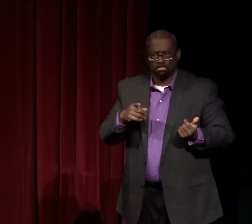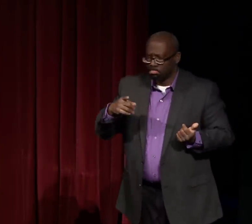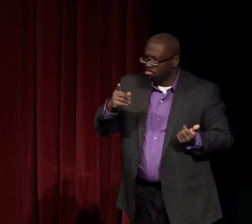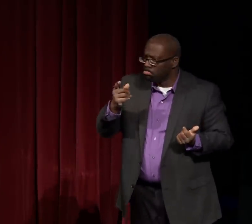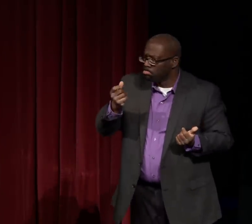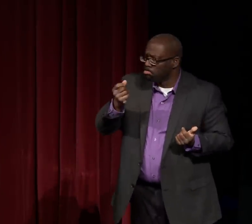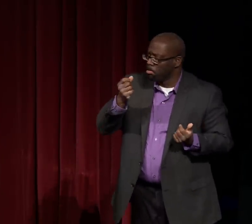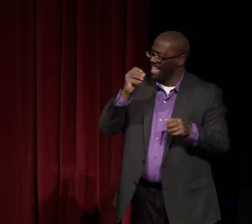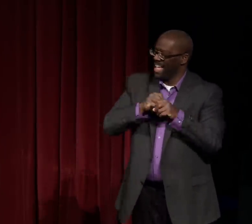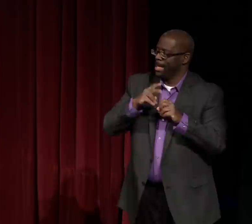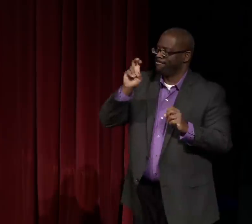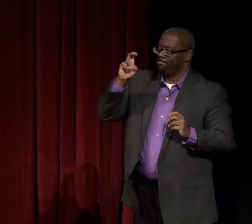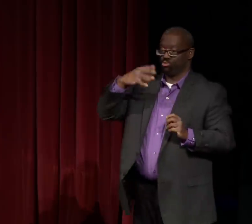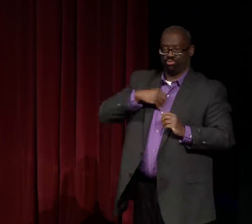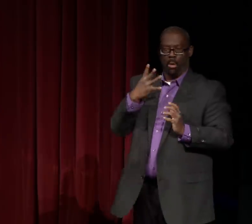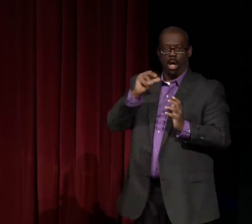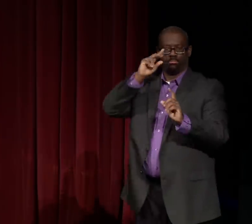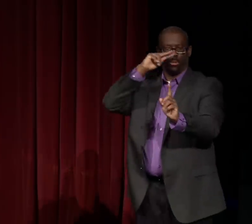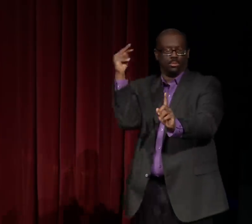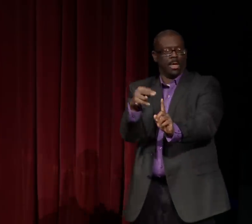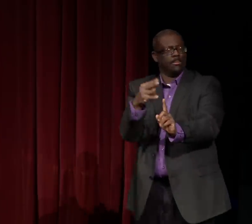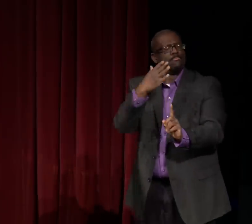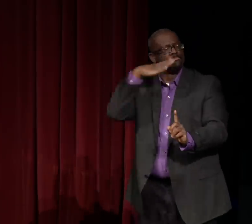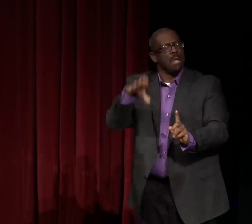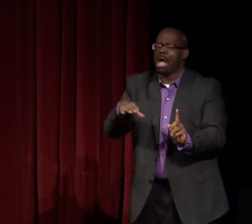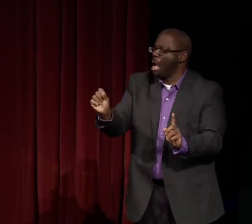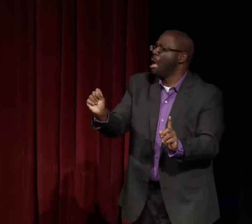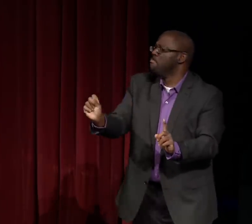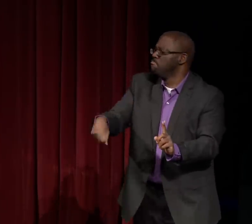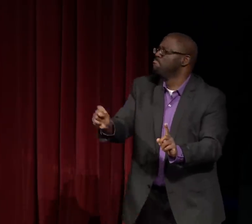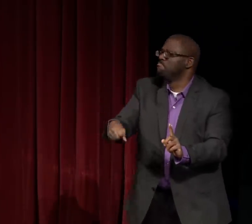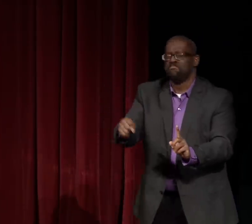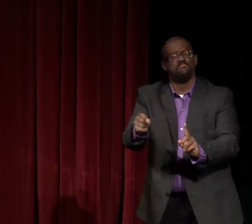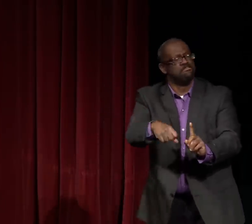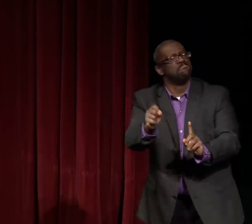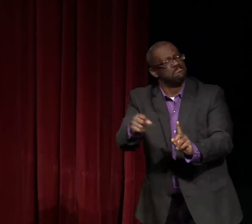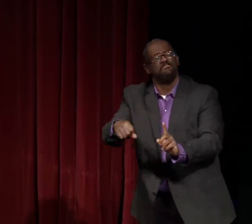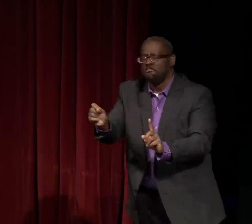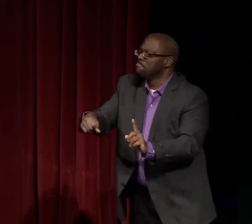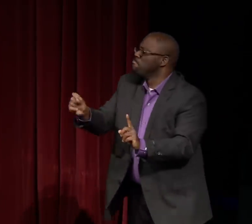I grew up learning about slavery and I knew it was a bad thing. And it was told pretty much